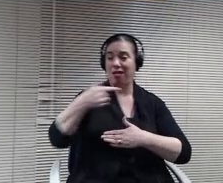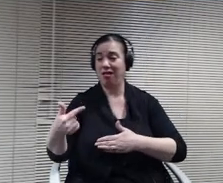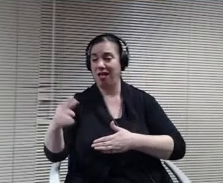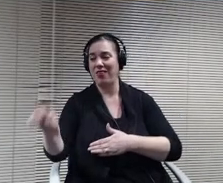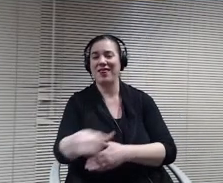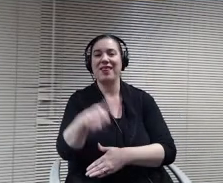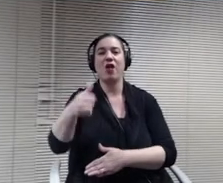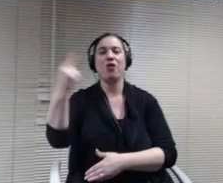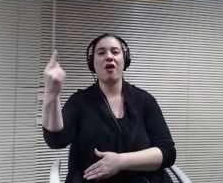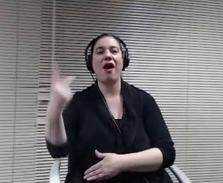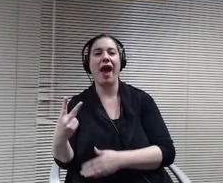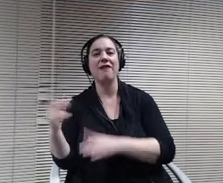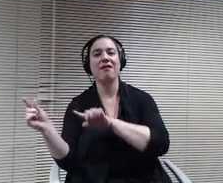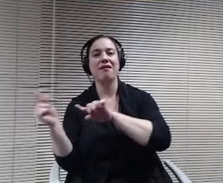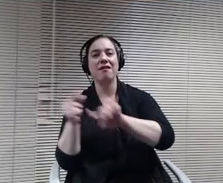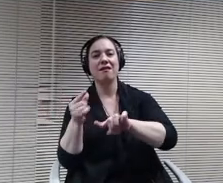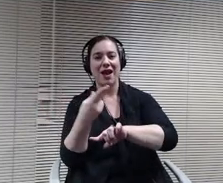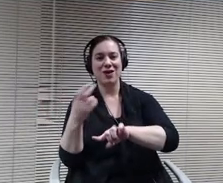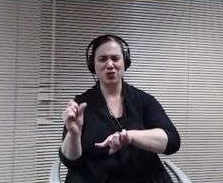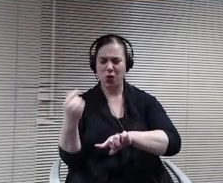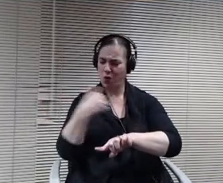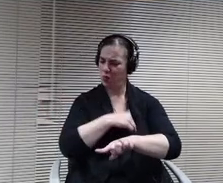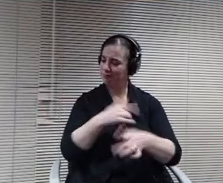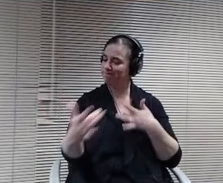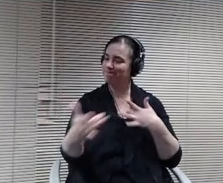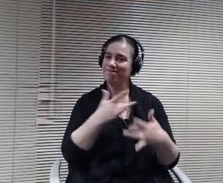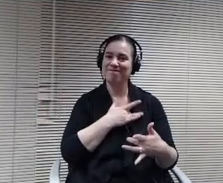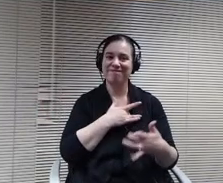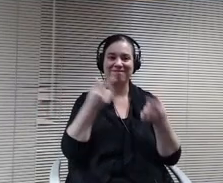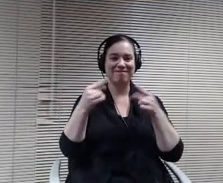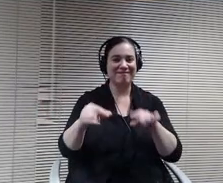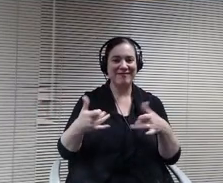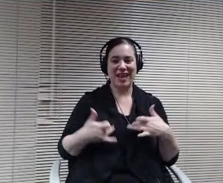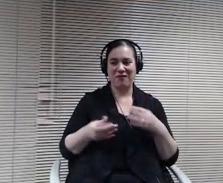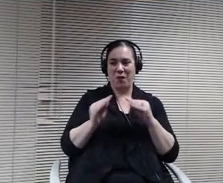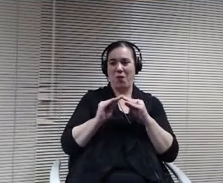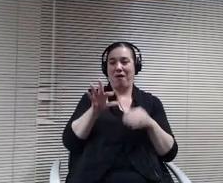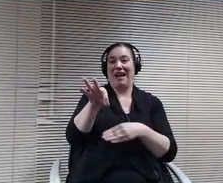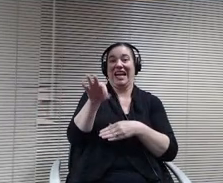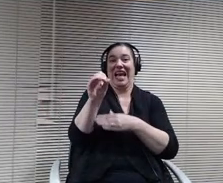up to more like 890% wanting to be at school in the hybrid, we